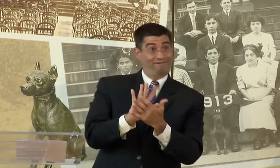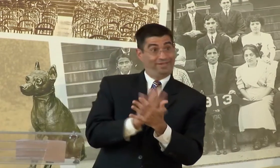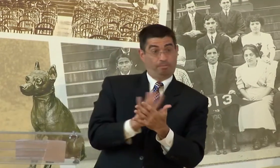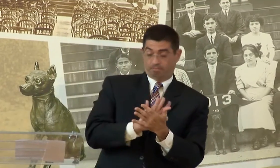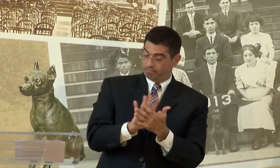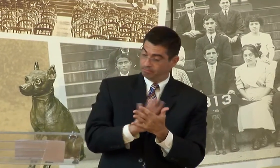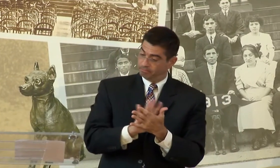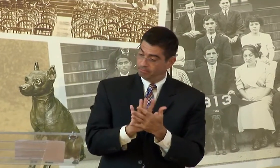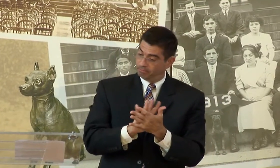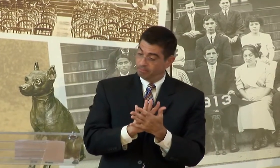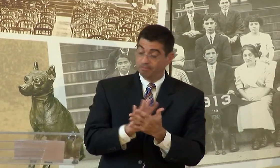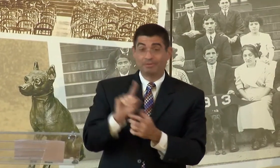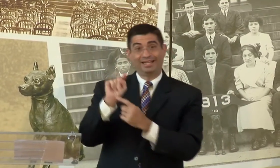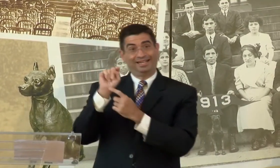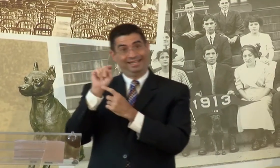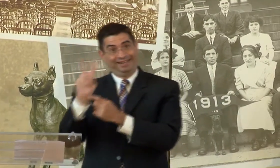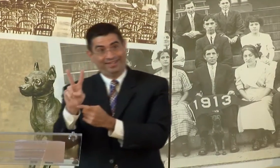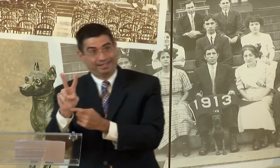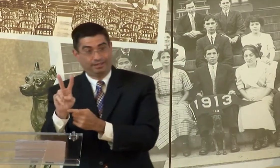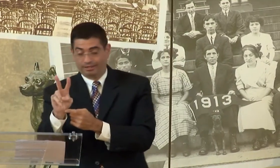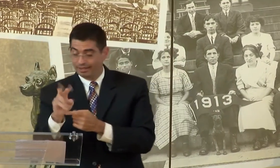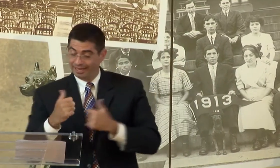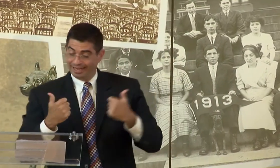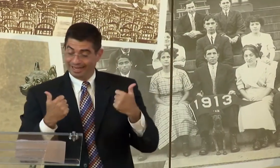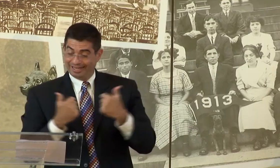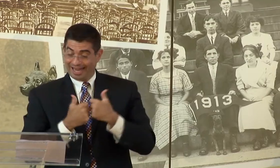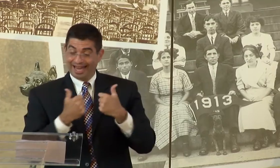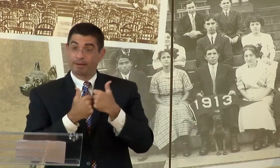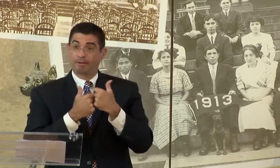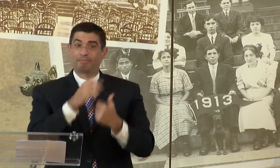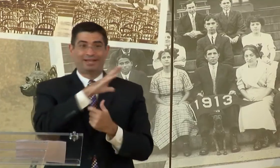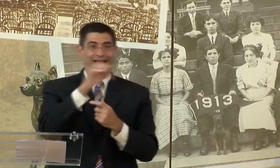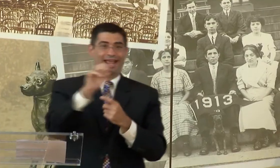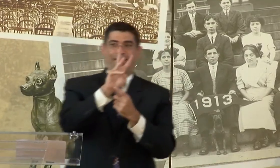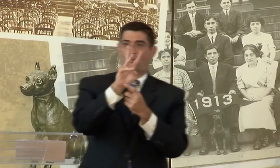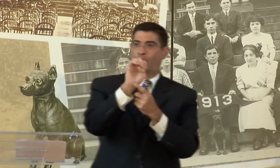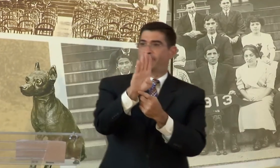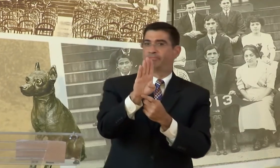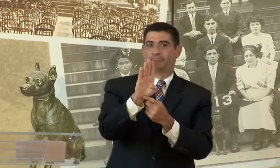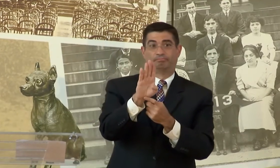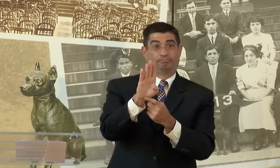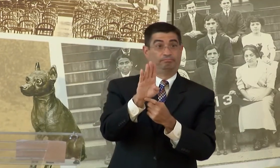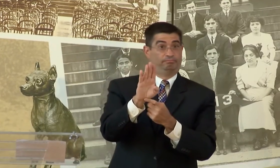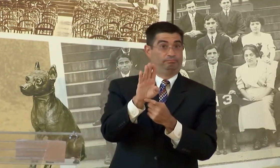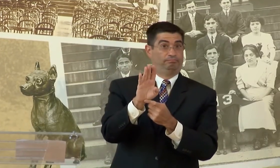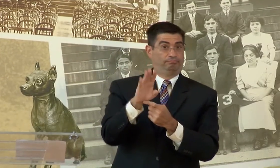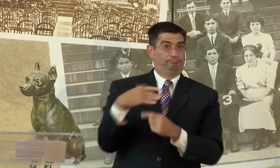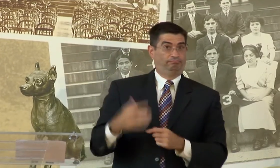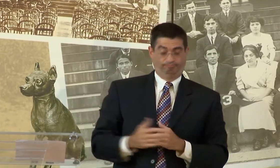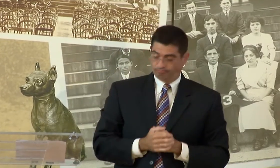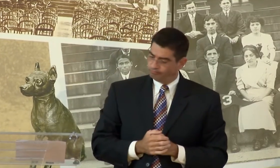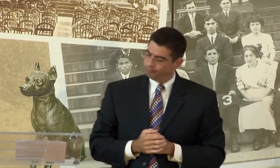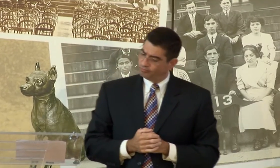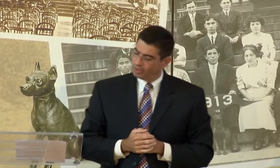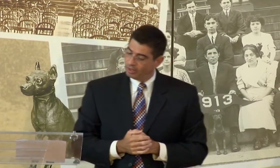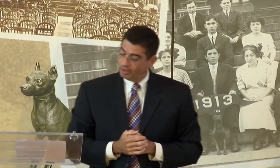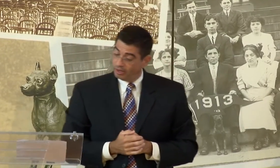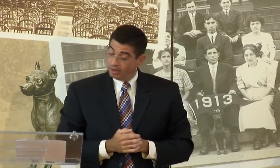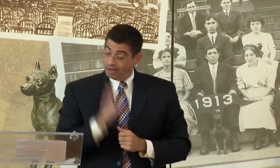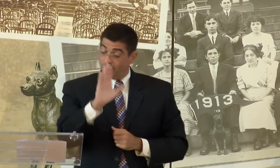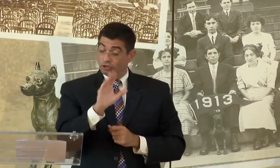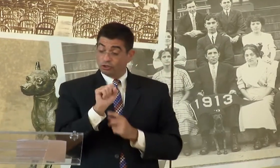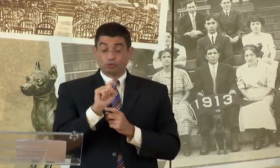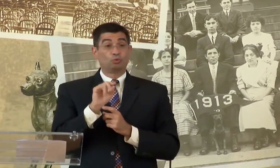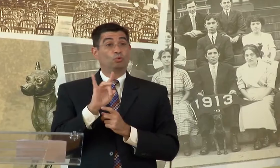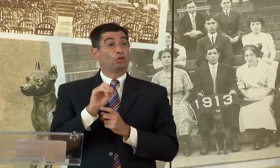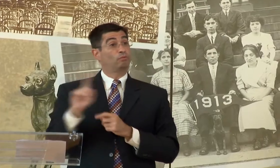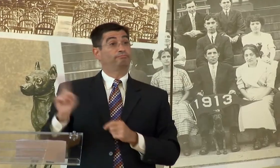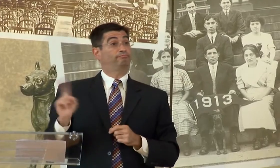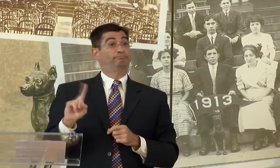ANIMATED PROGRAM FOR FILMS, TV, GAMES AND THE WEB.